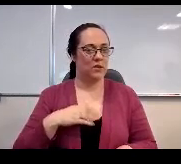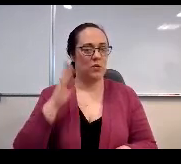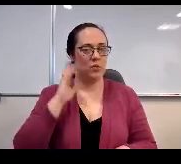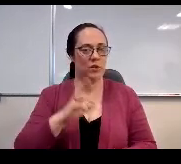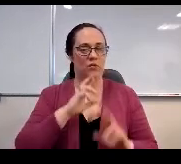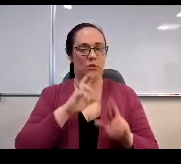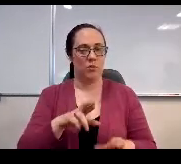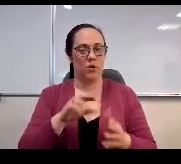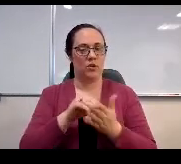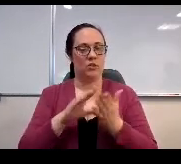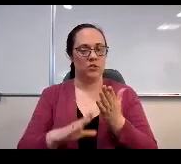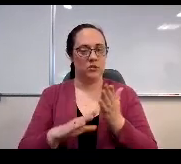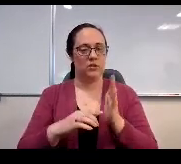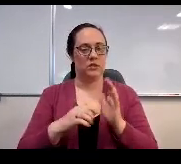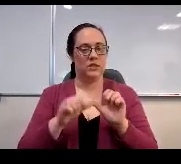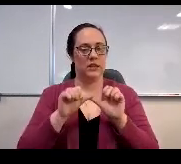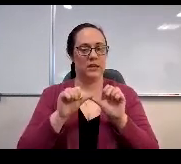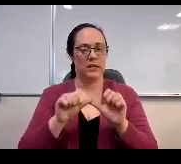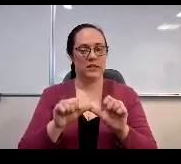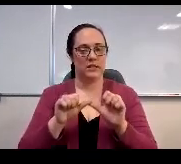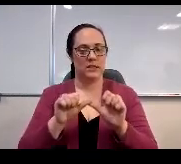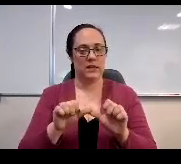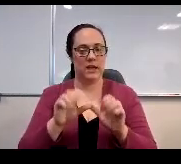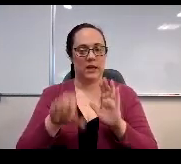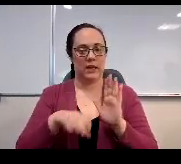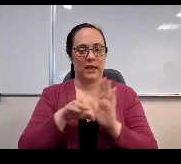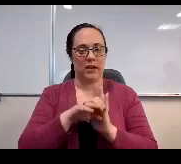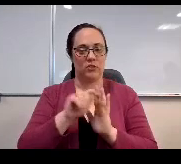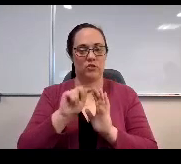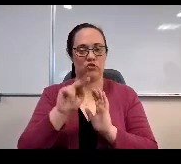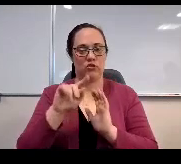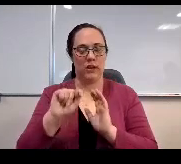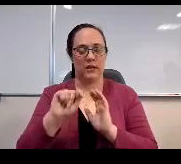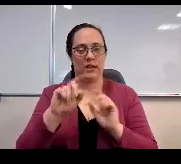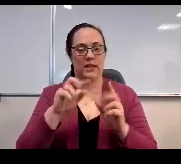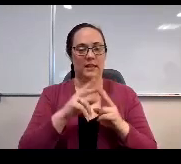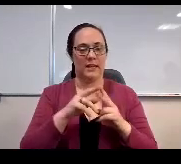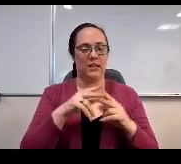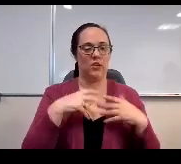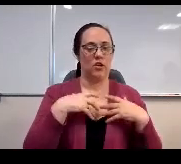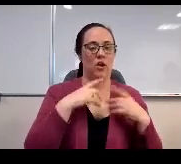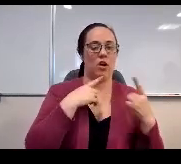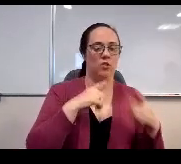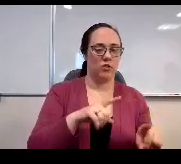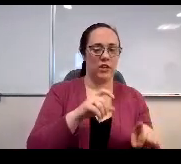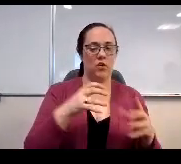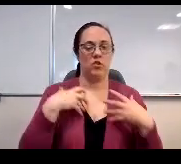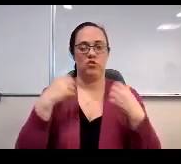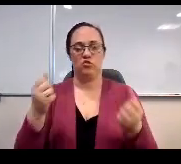exhibit the identified character trait by selecting either agree or strongly agree. As mentioned in the report,